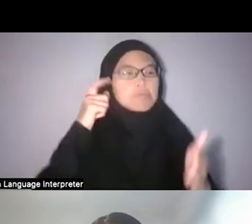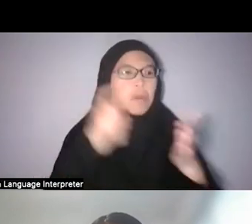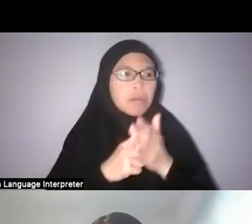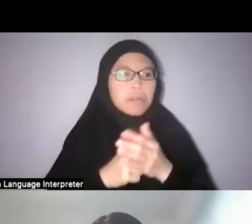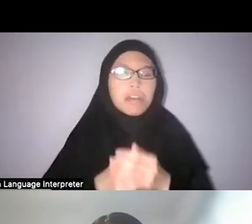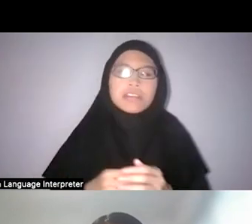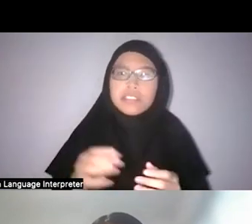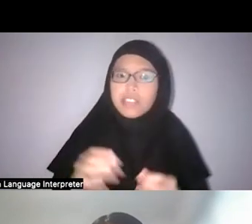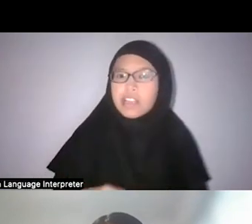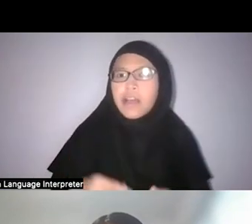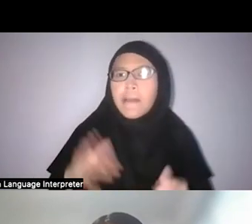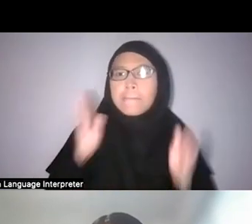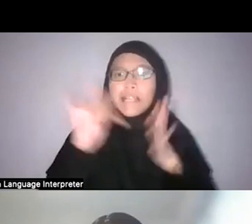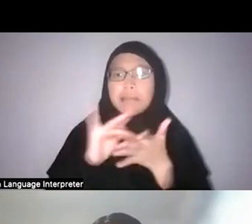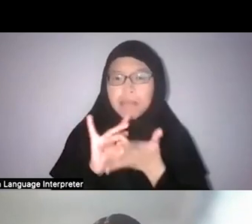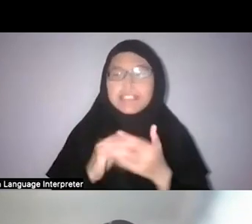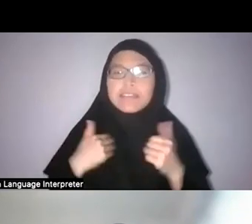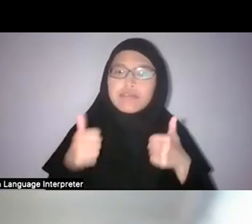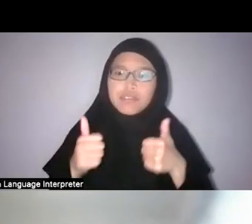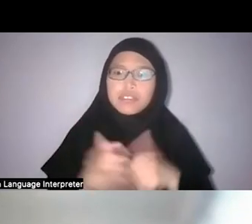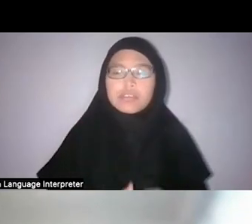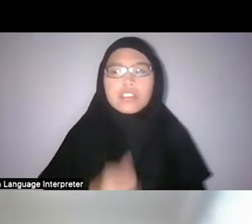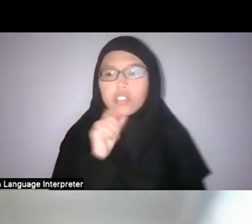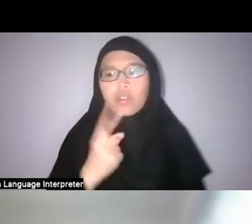There were some “scientific” aspects of these.